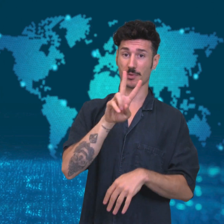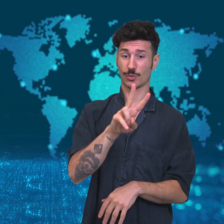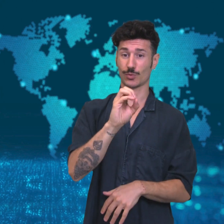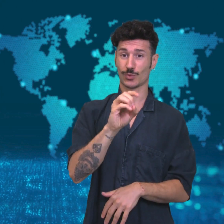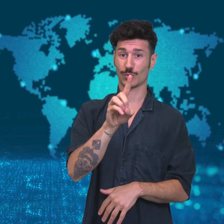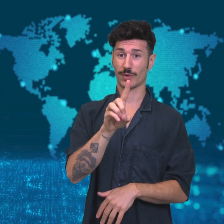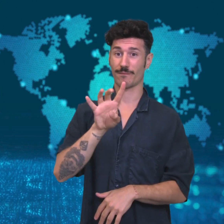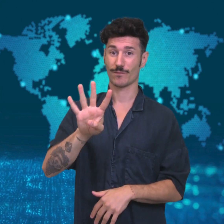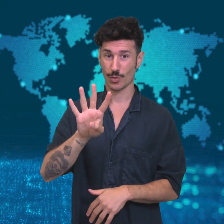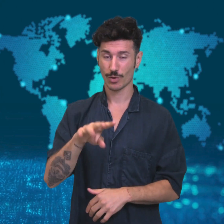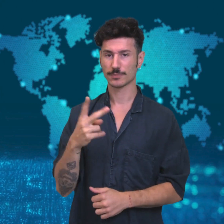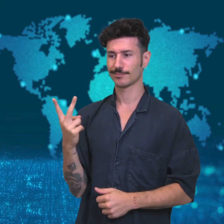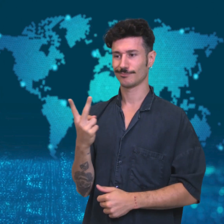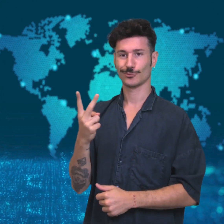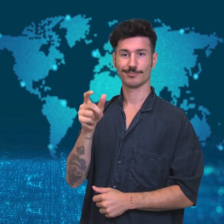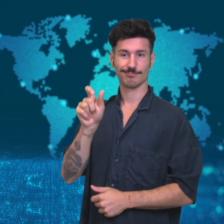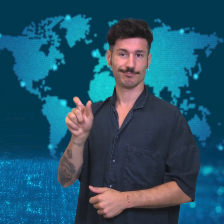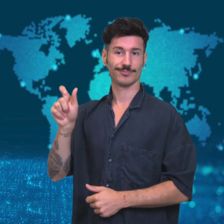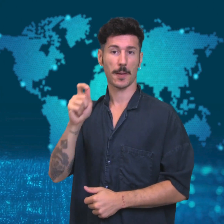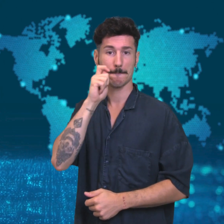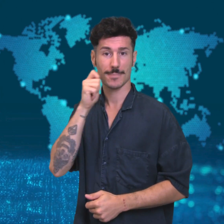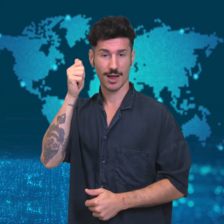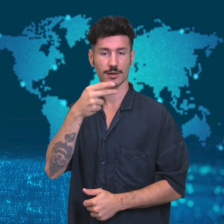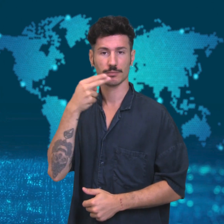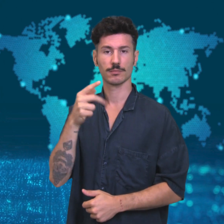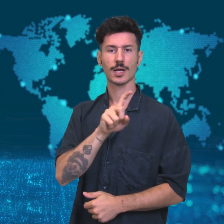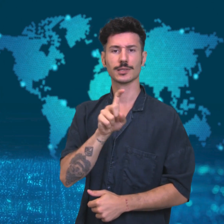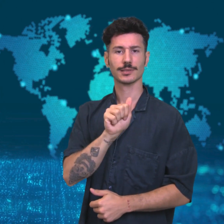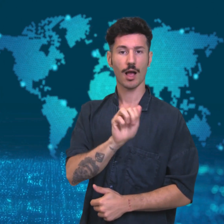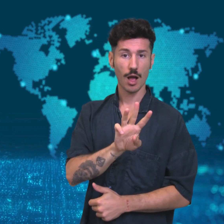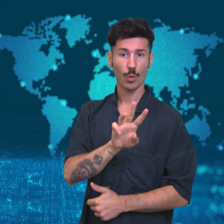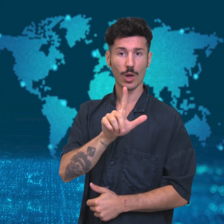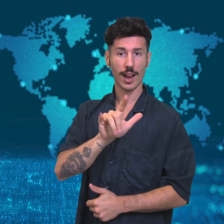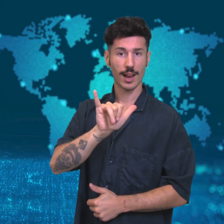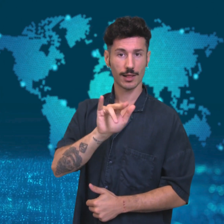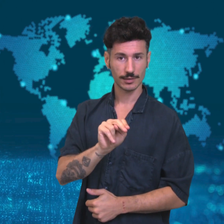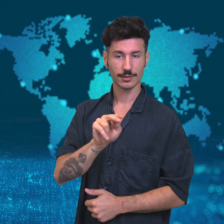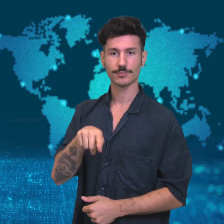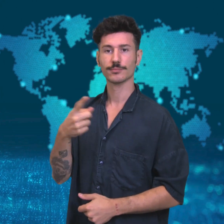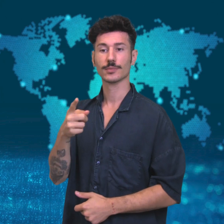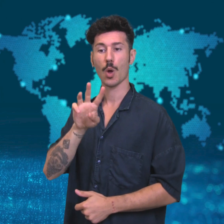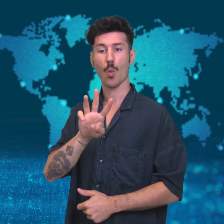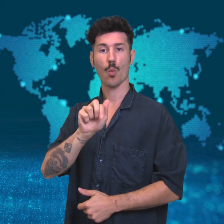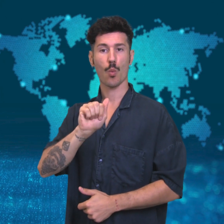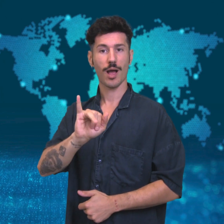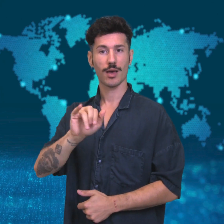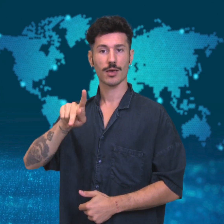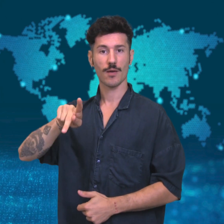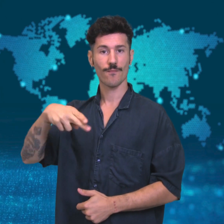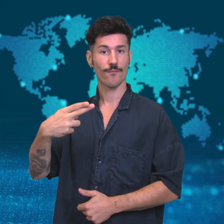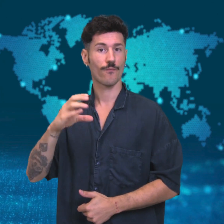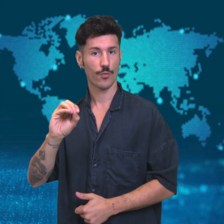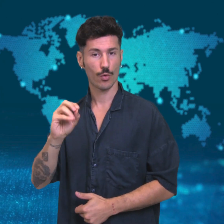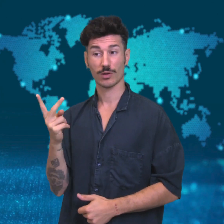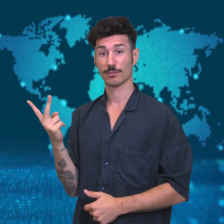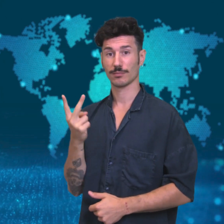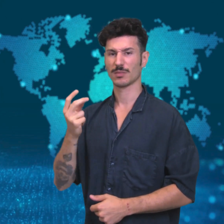two men named Zaw Lin and Wai Pho killed two British backpackers.